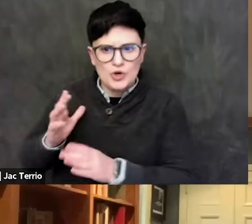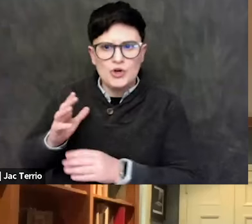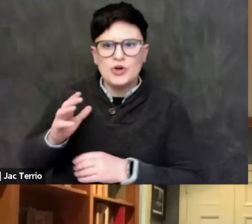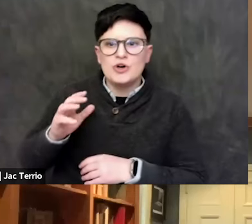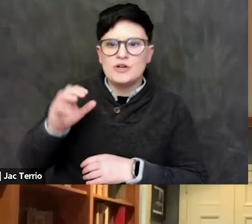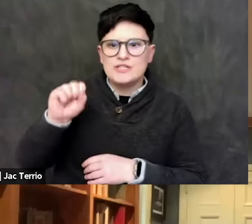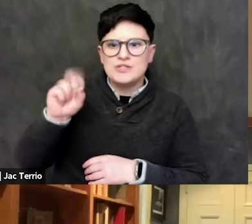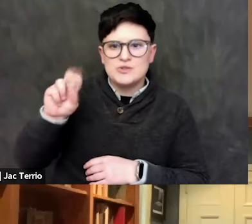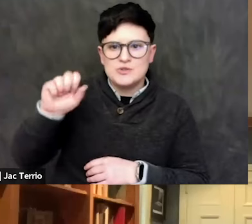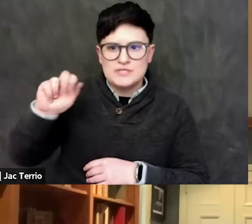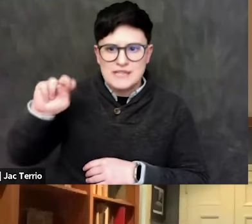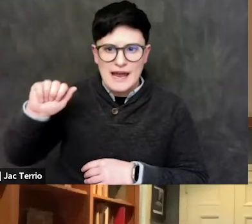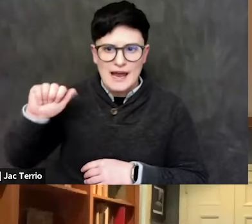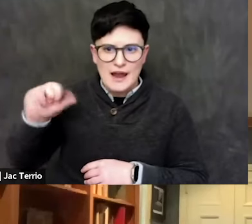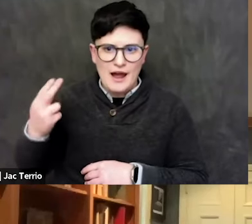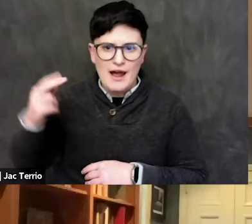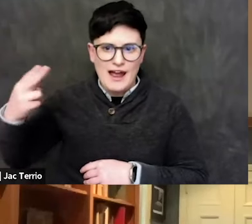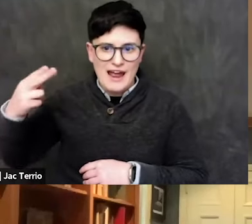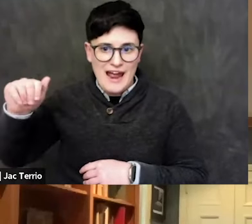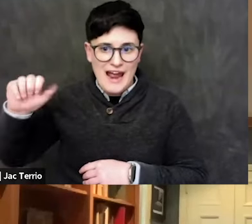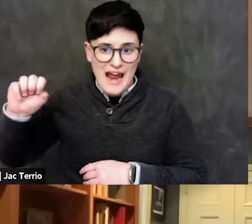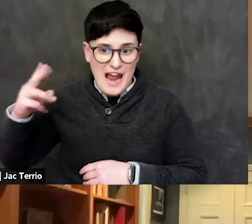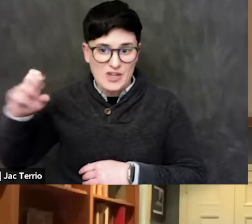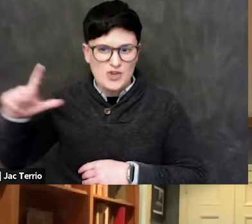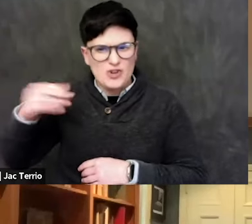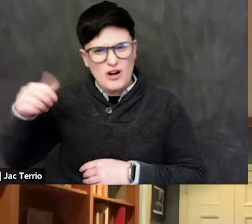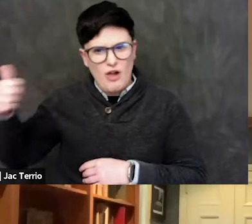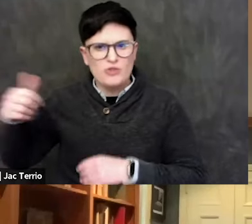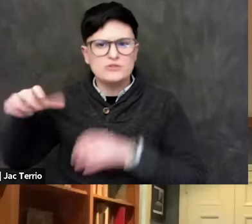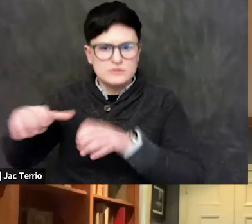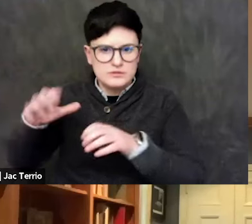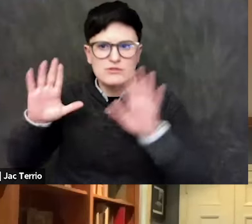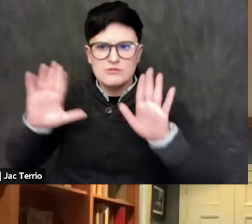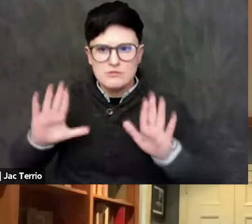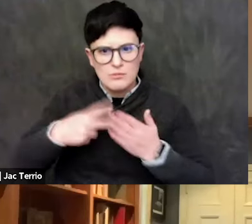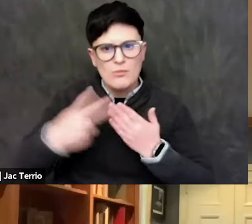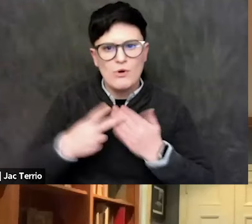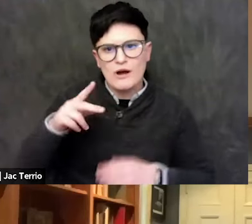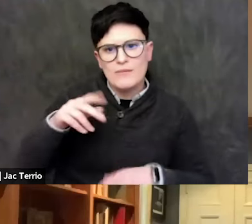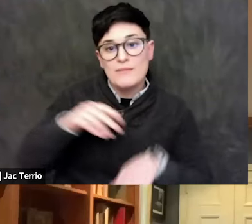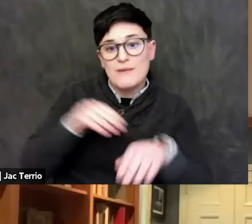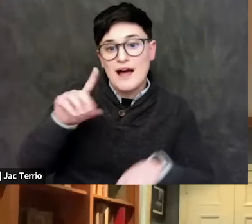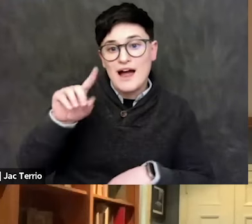immediately did a very good program at Dartmouth. There have been places, Bard and other places too,